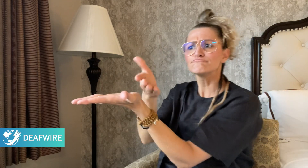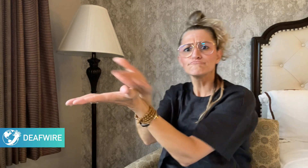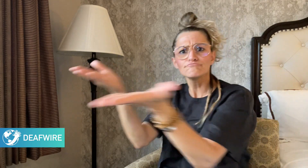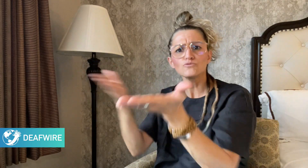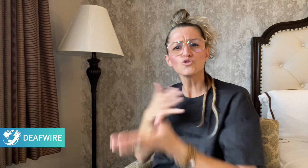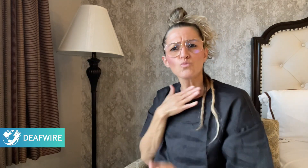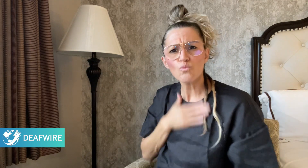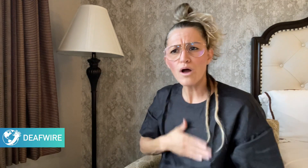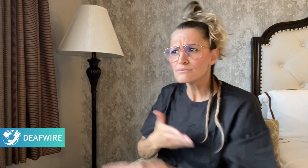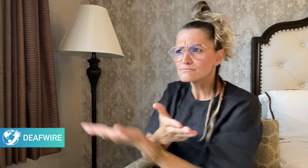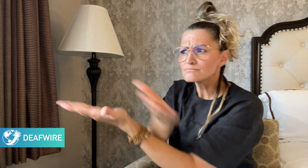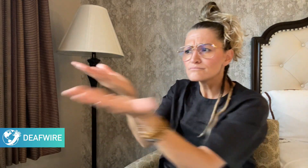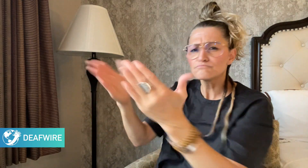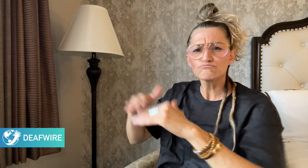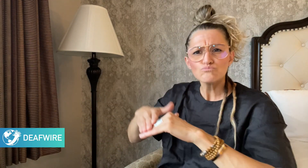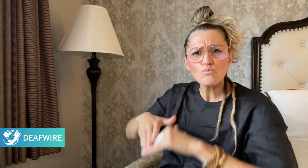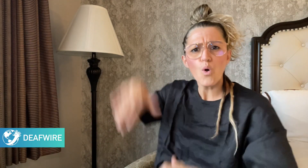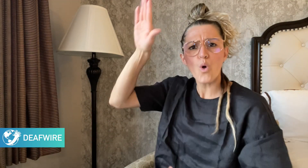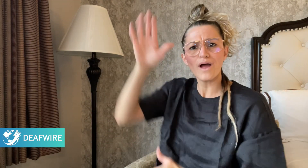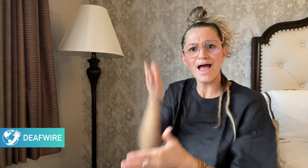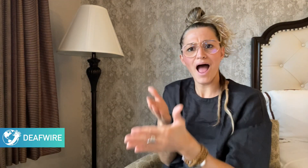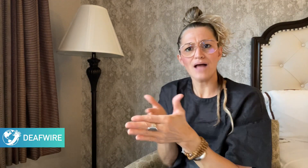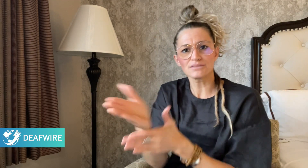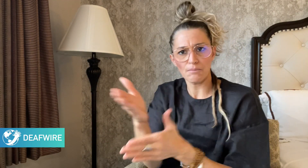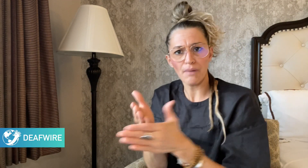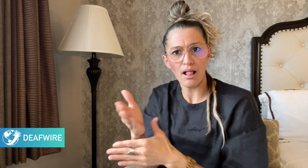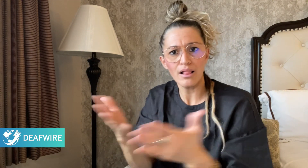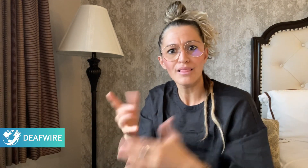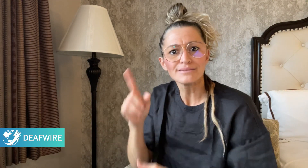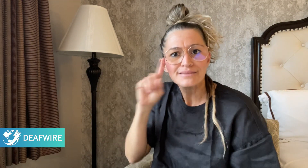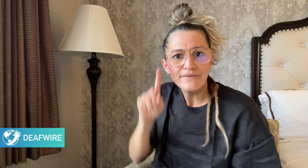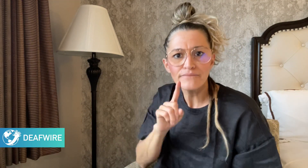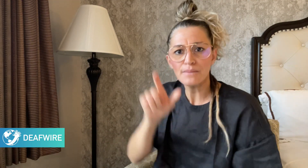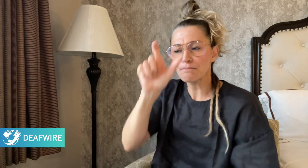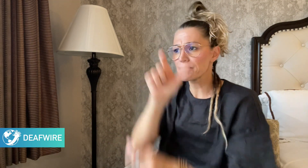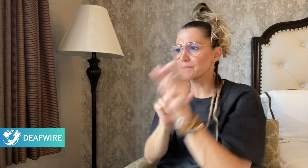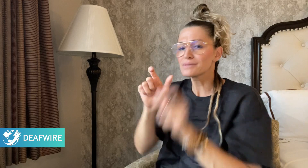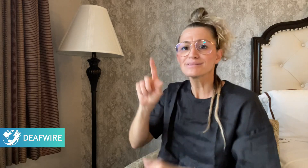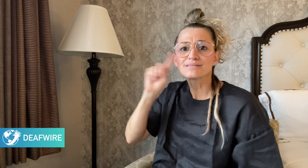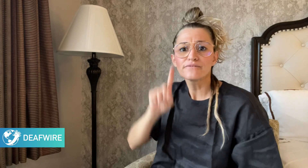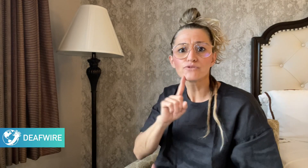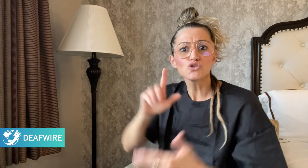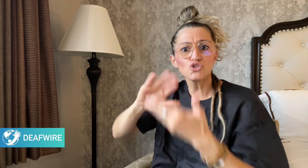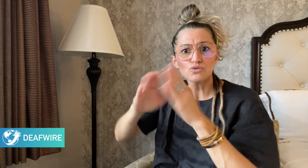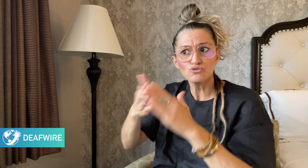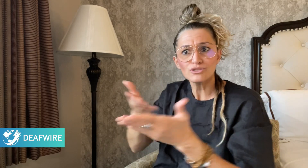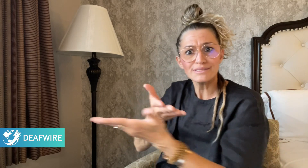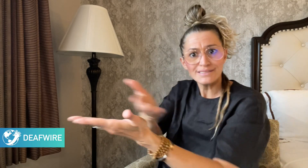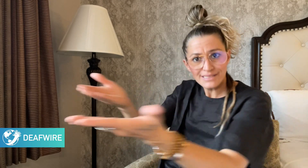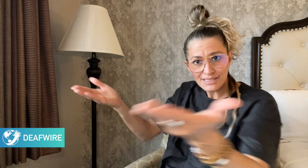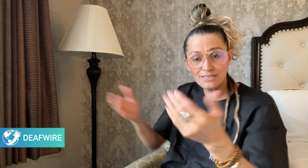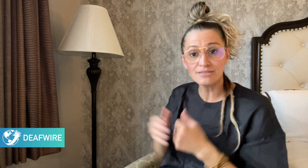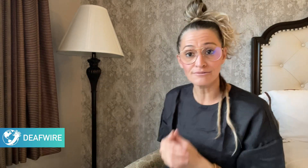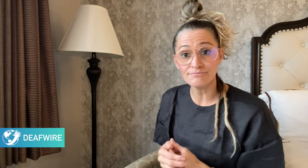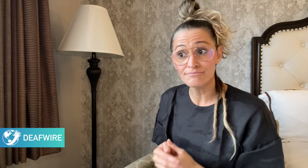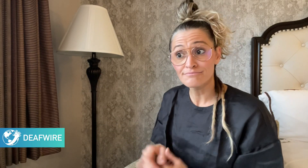more accessible to the Deaf community in public areas.